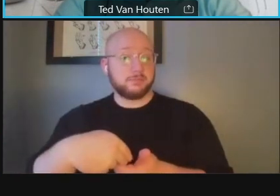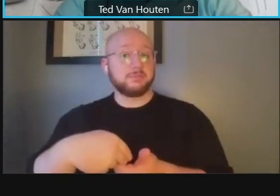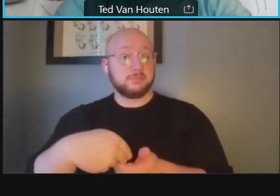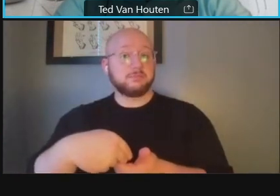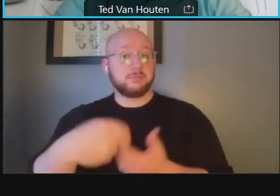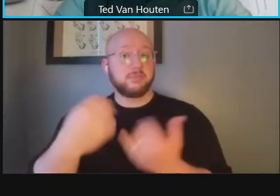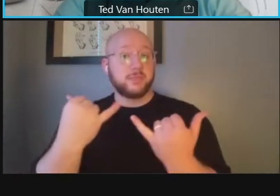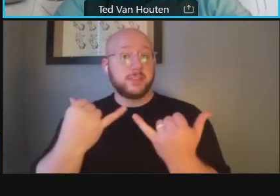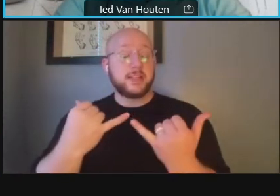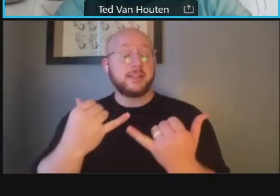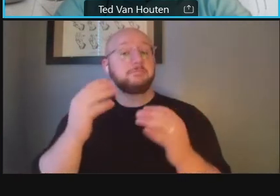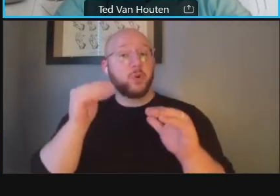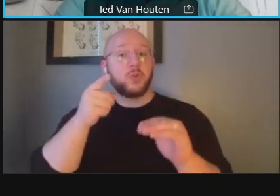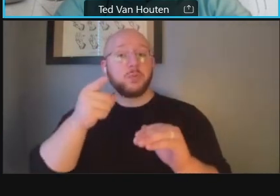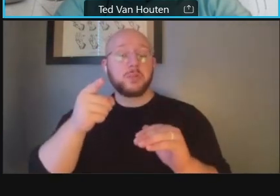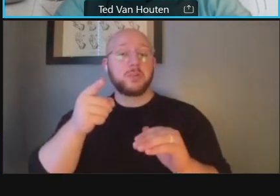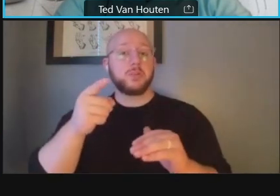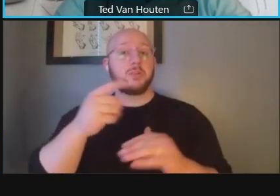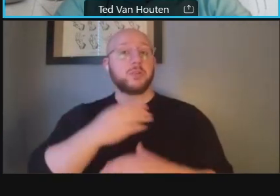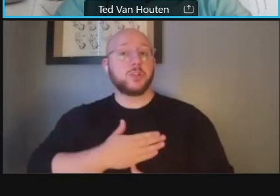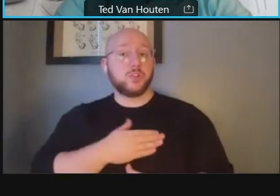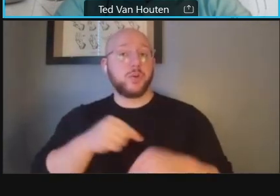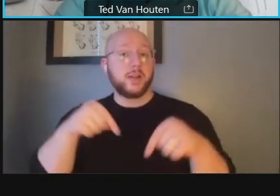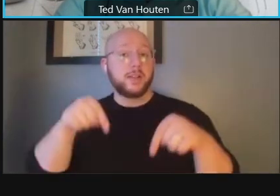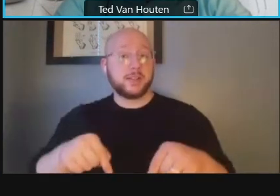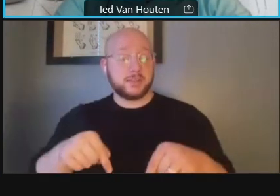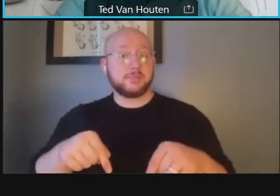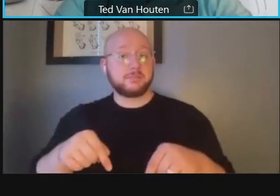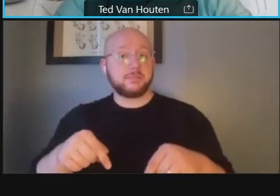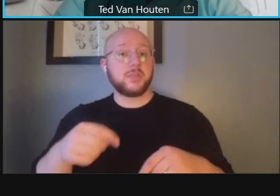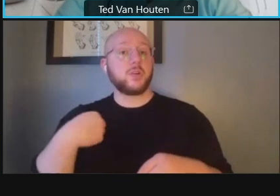i hope you found this um informative and we look forward to hearing from you